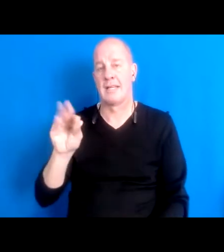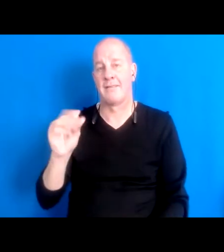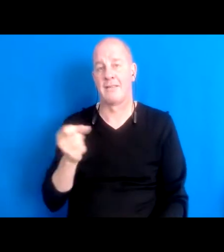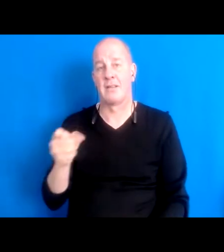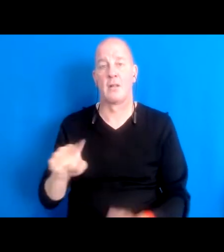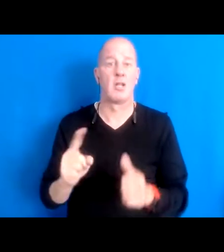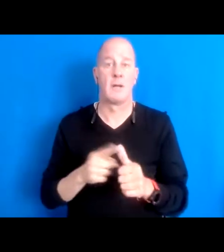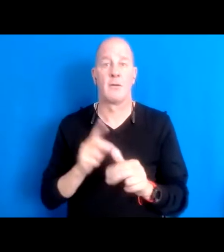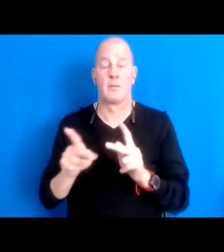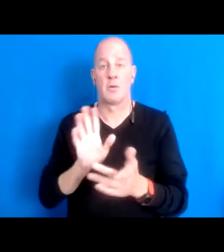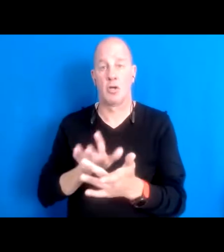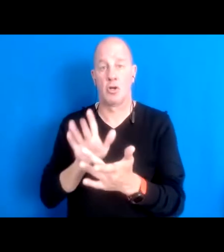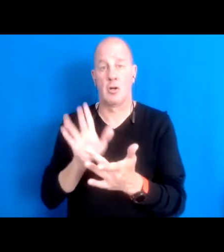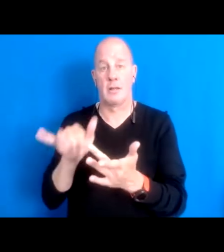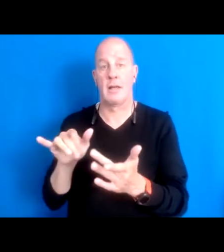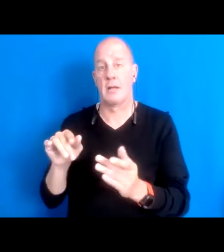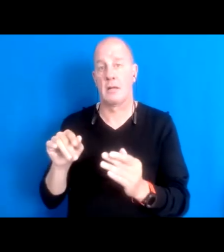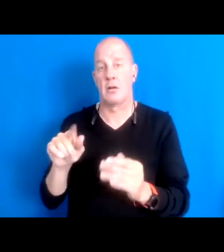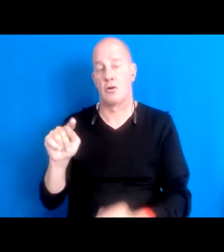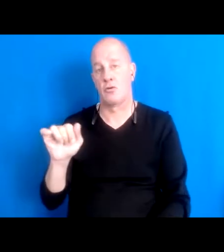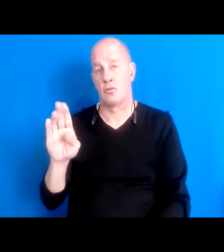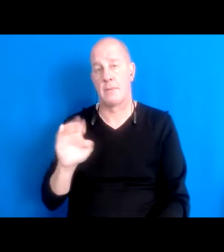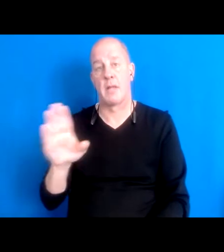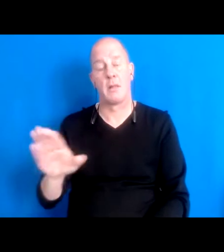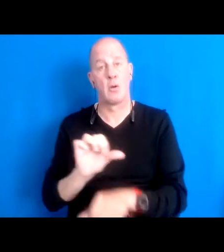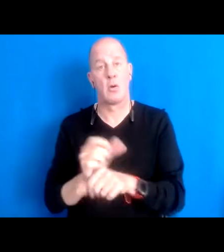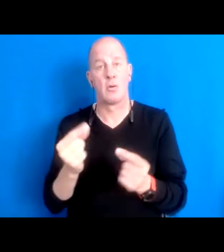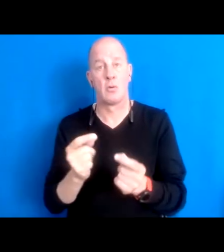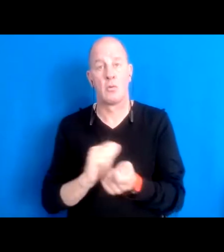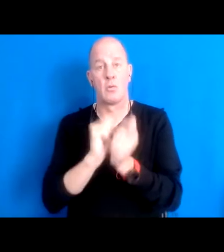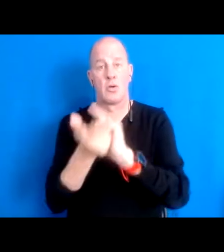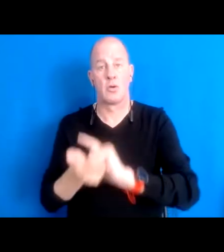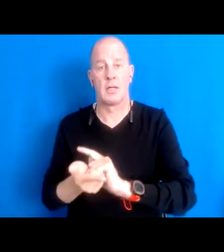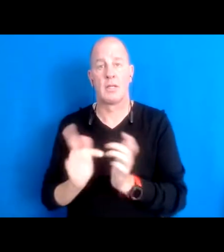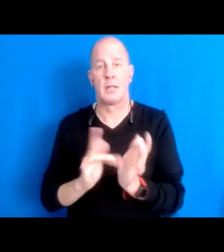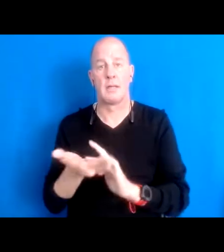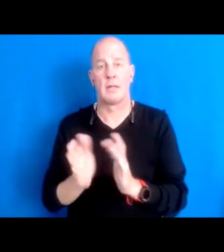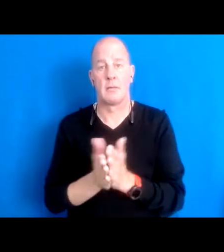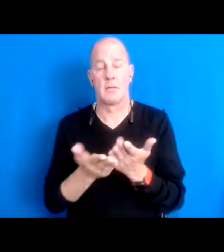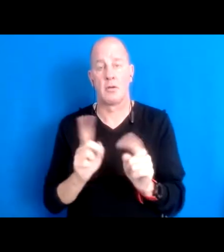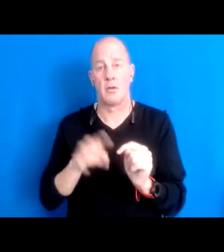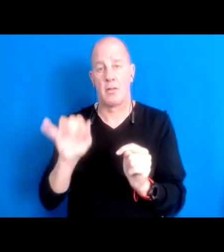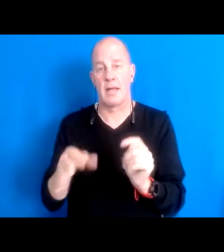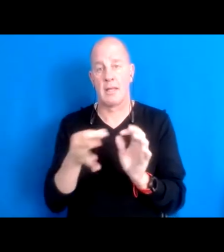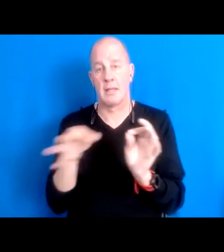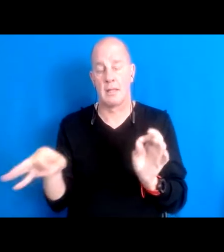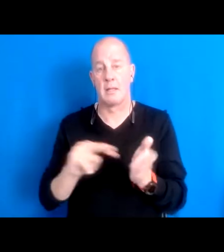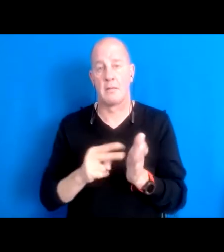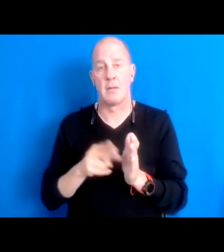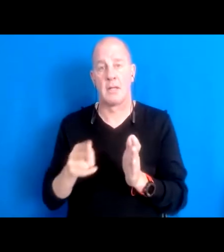tribe, their life's work was to translate the Bible to this indigenous language 15:56:03 which meant, making that a written language.